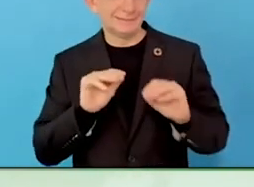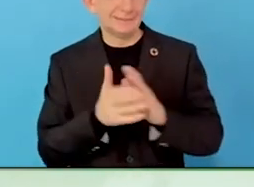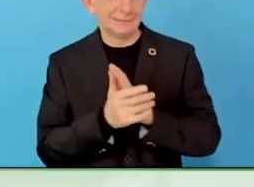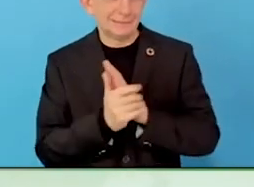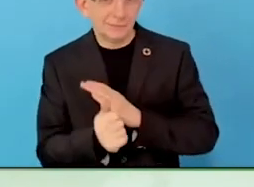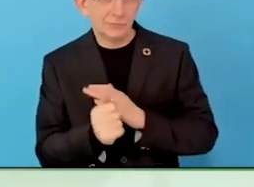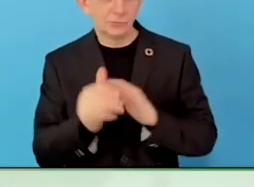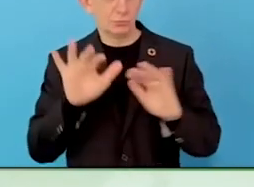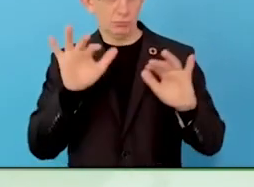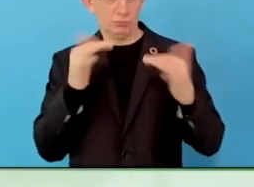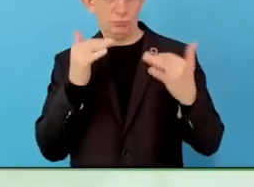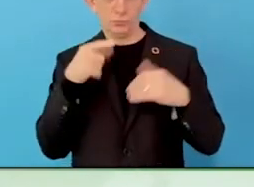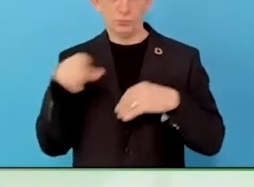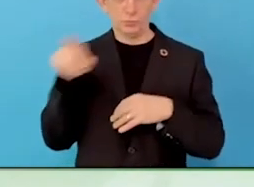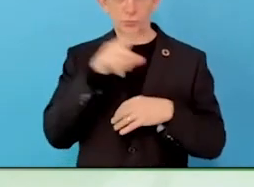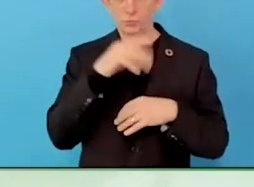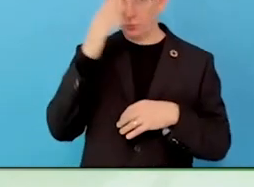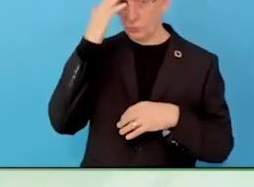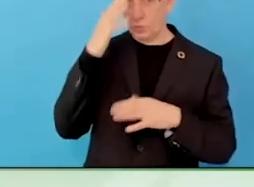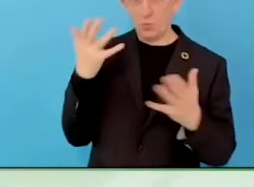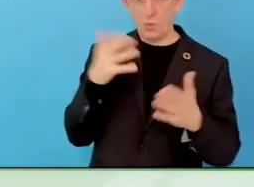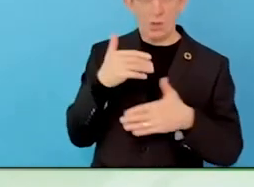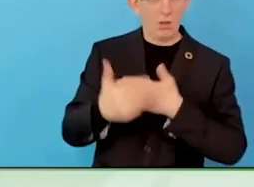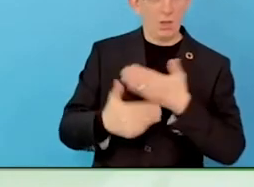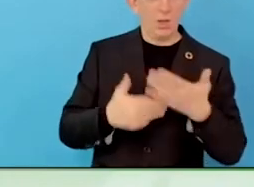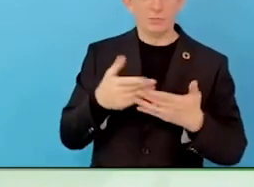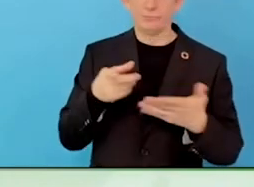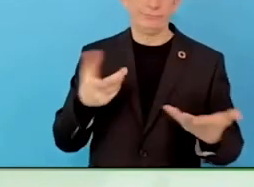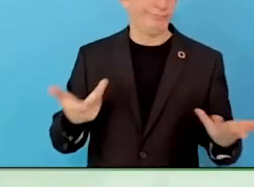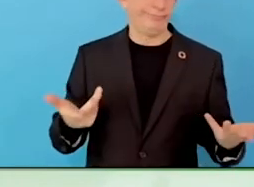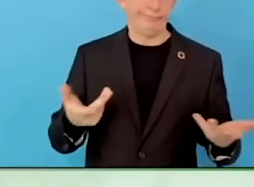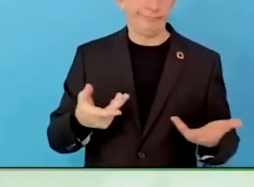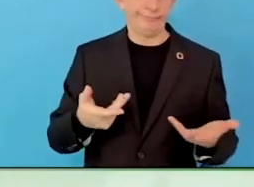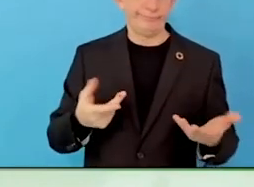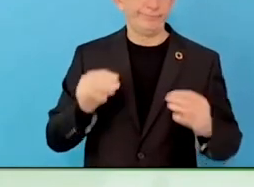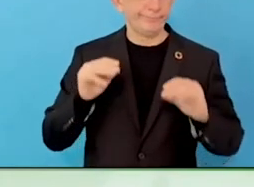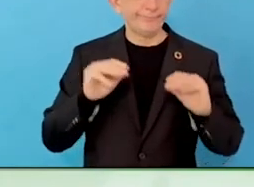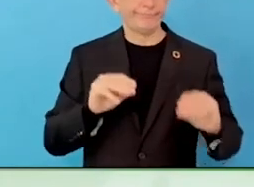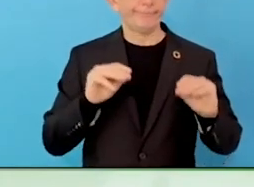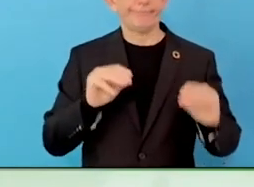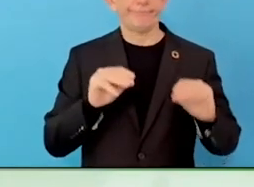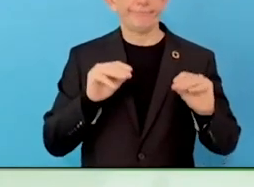Sightsavers will tell you hundreds of people with disabilities around the world using the program and moving straight into jobs.